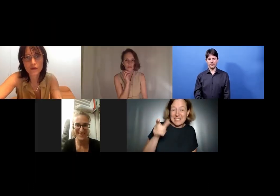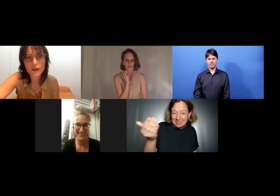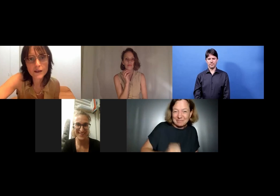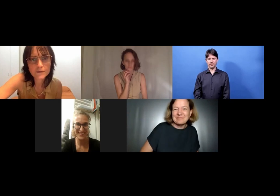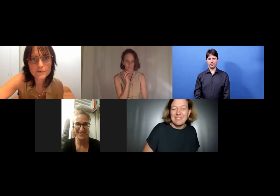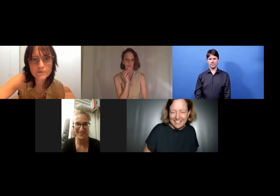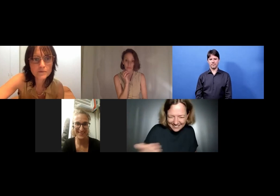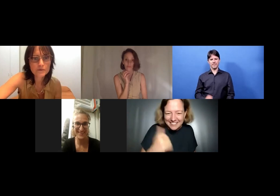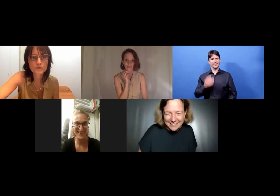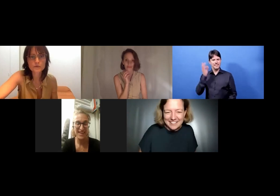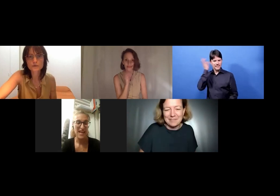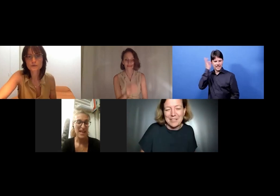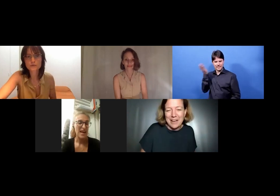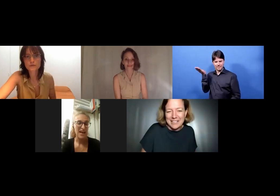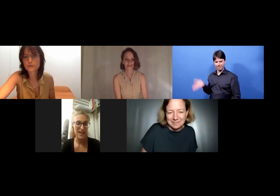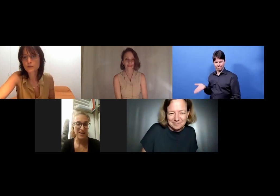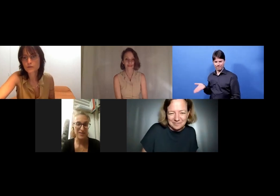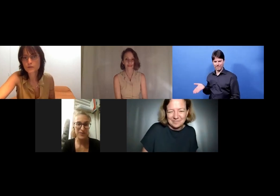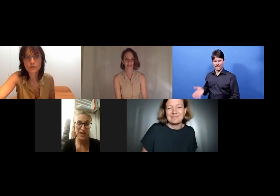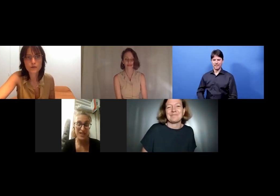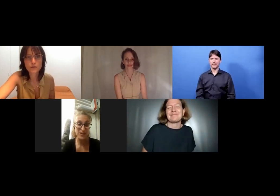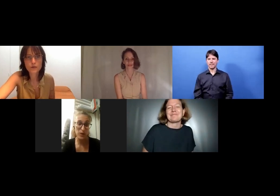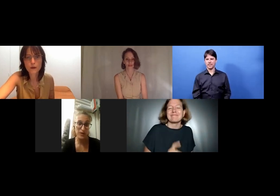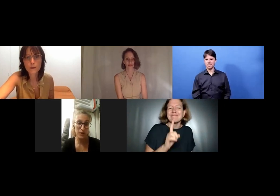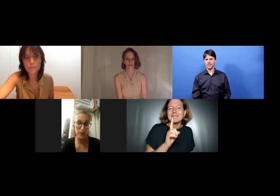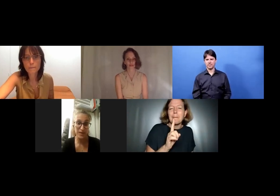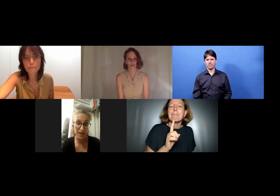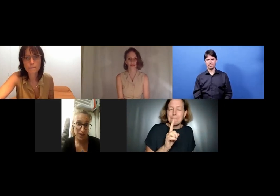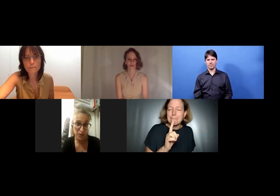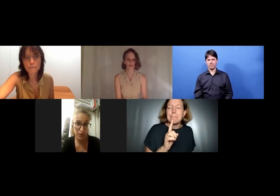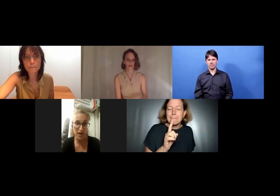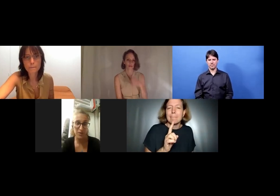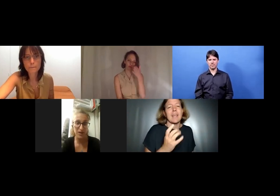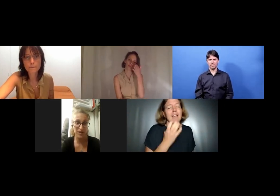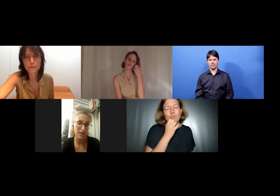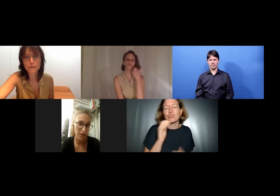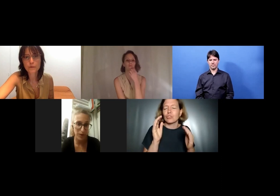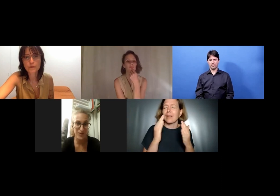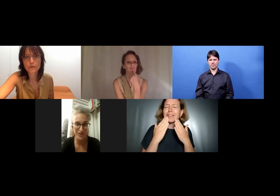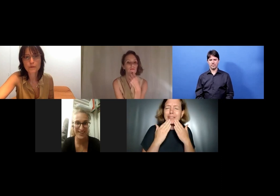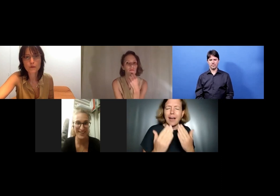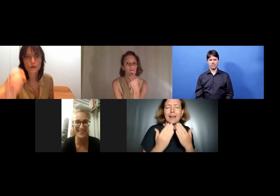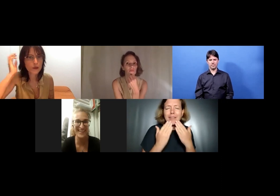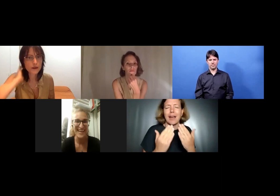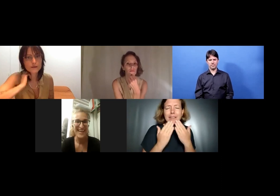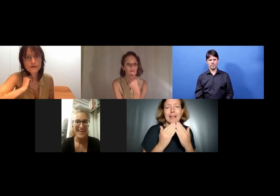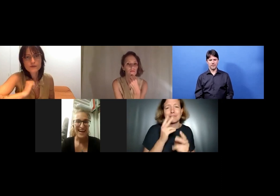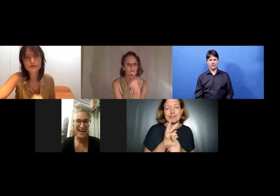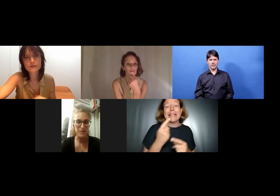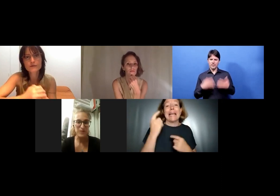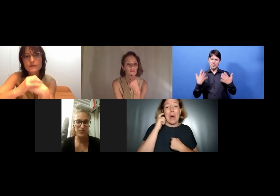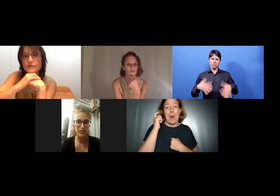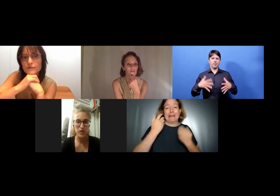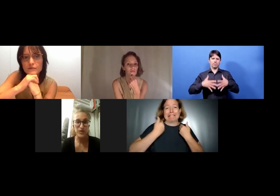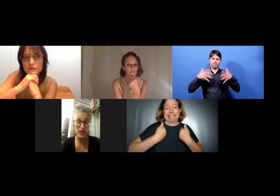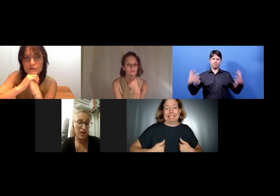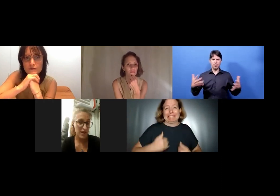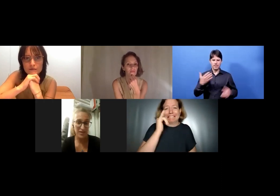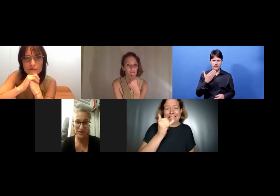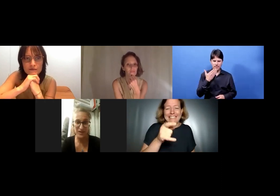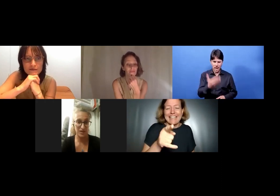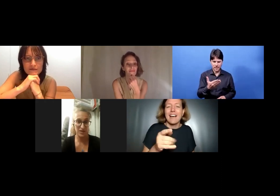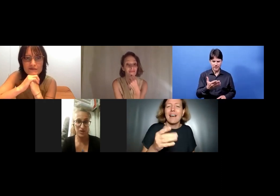Valentina: I just want to thank you. I'm a hearing person and I was very interested in your project